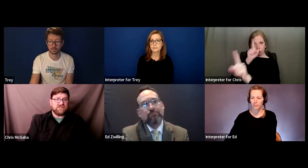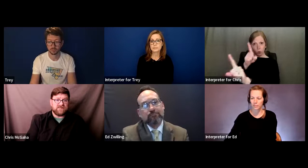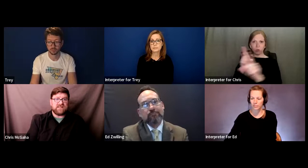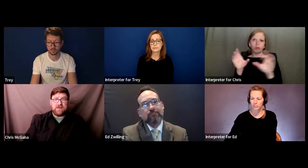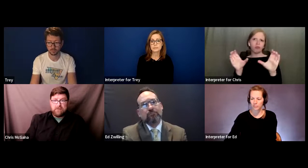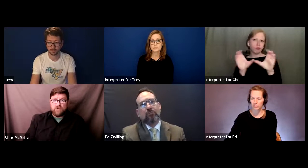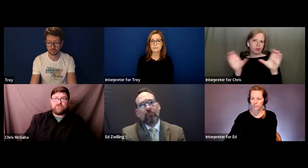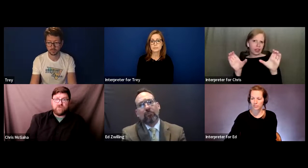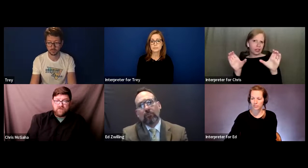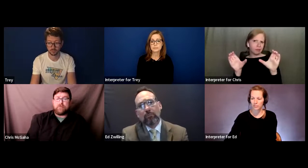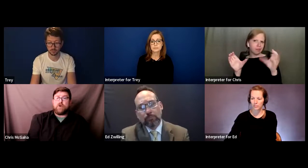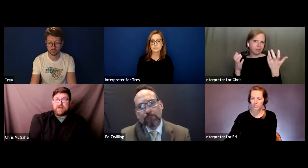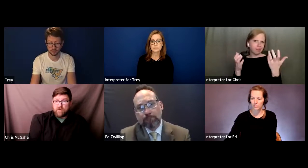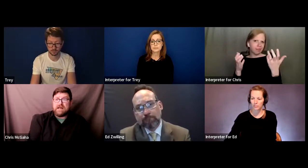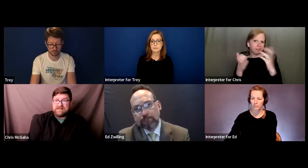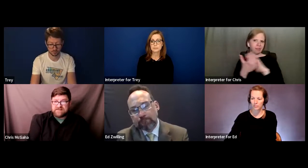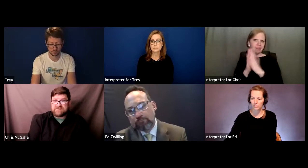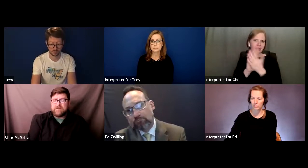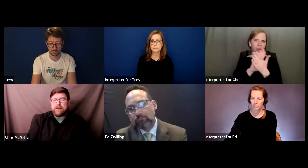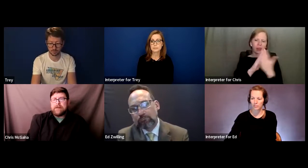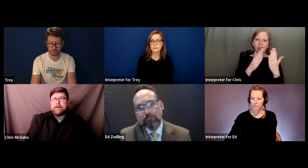assessment and move to either a permit or a license.